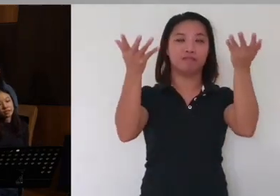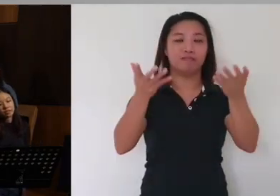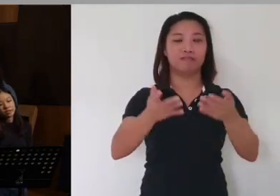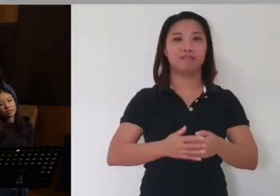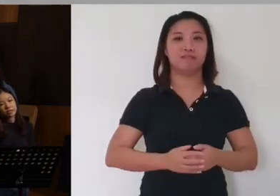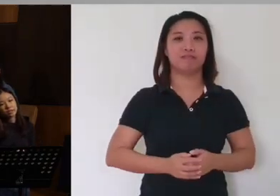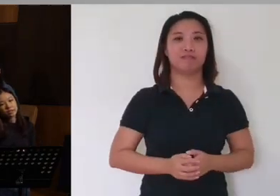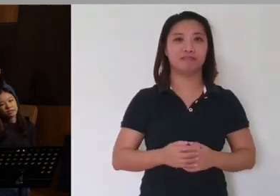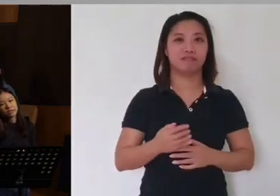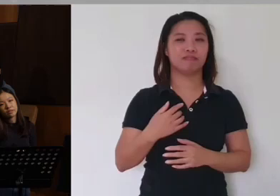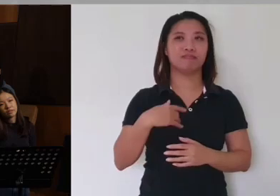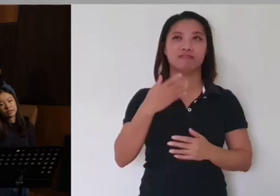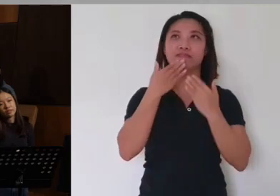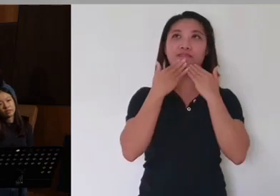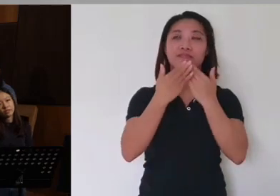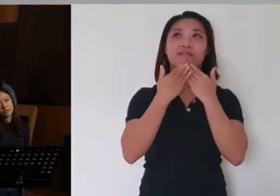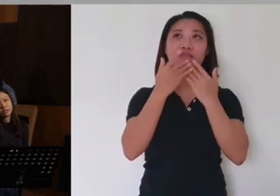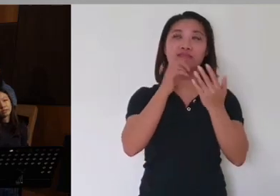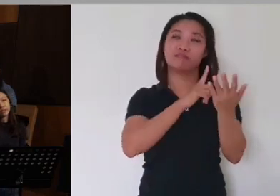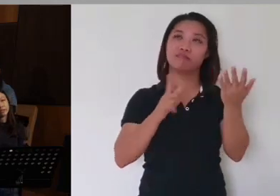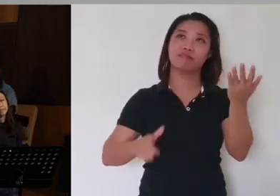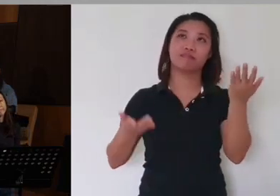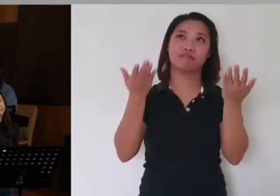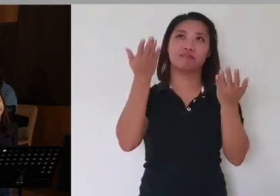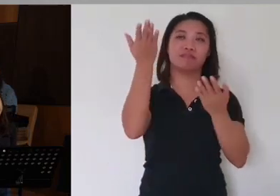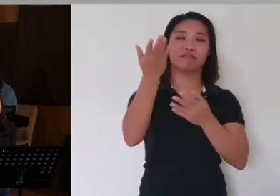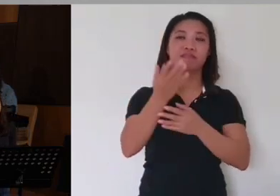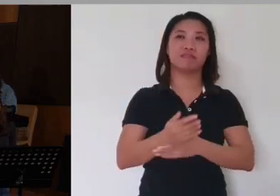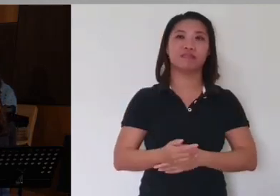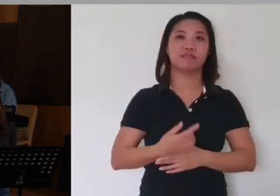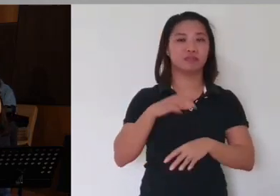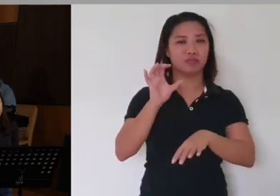and Lord, we give You thanks. But church, I know that